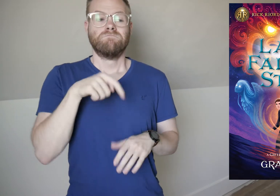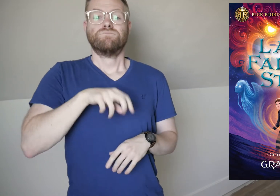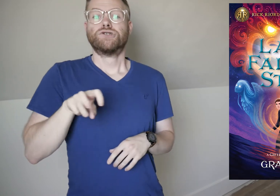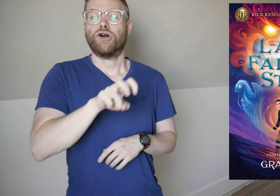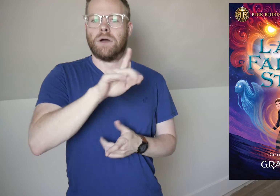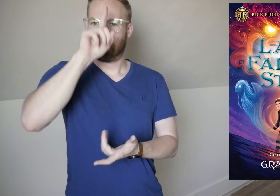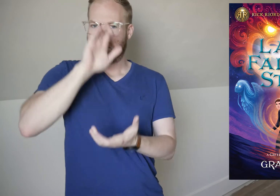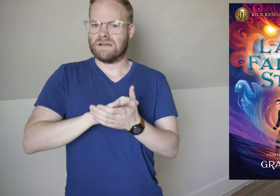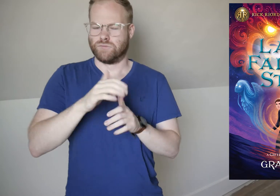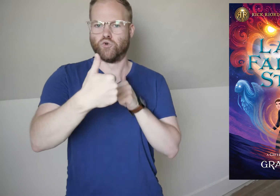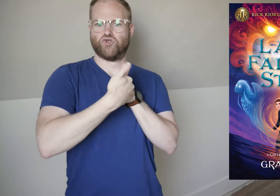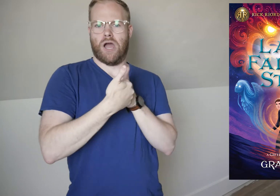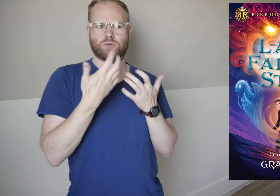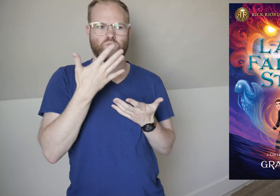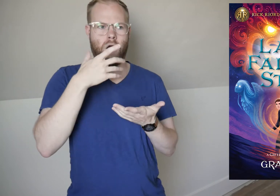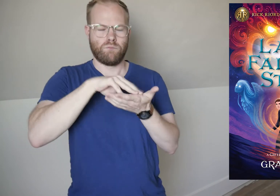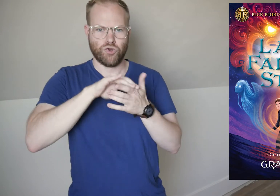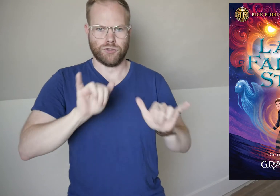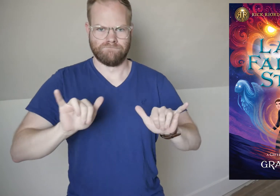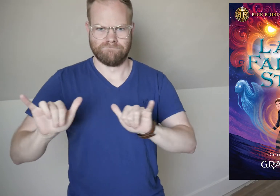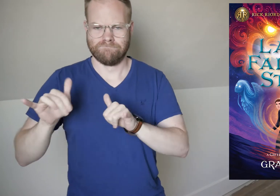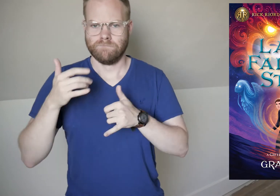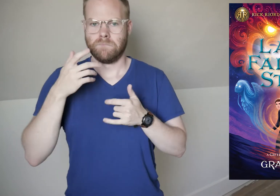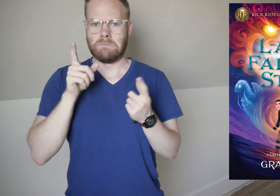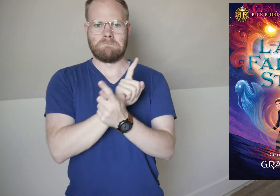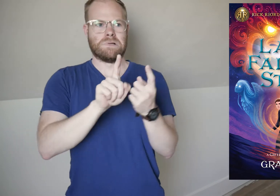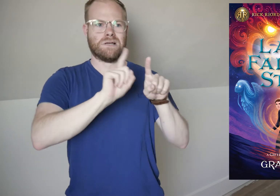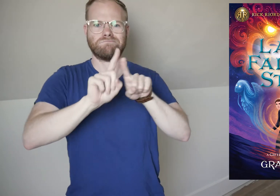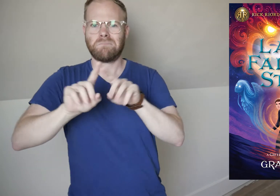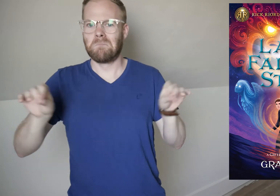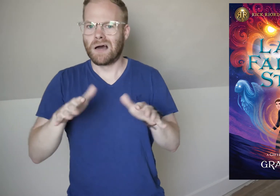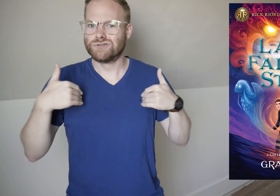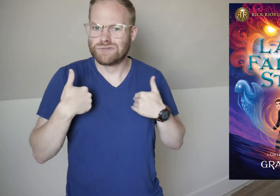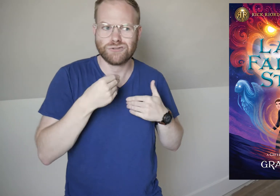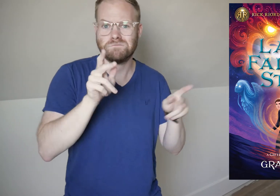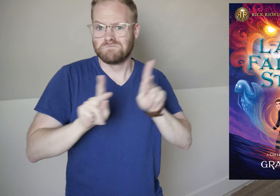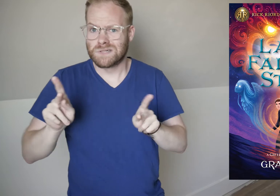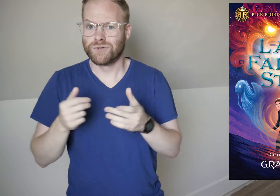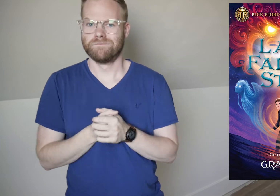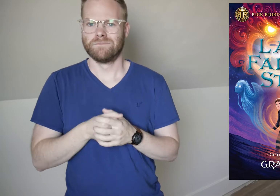On the journey, her beliefs are challenged by what she learns, she meets all sorts of magical creatures and people,